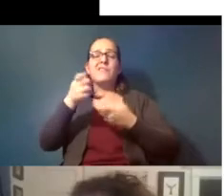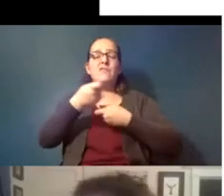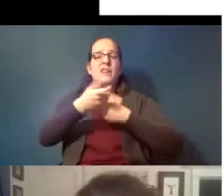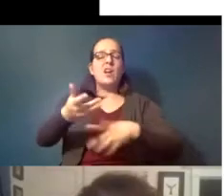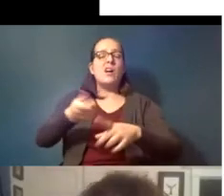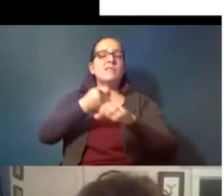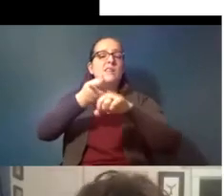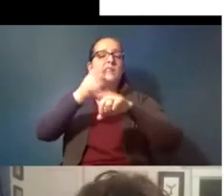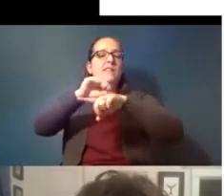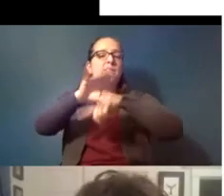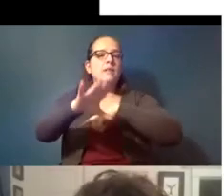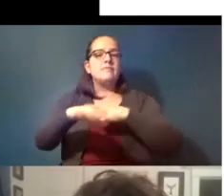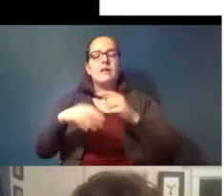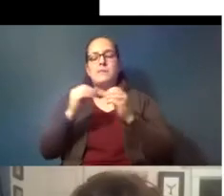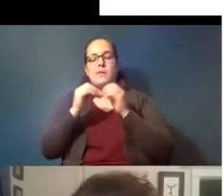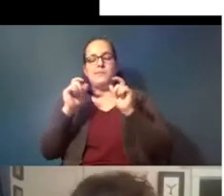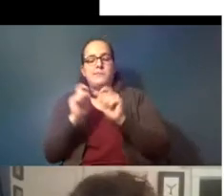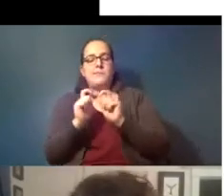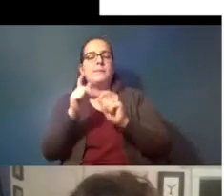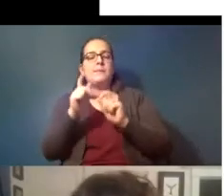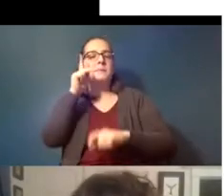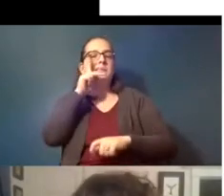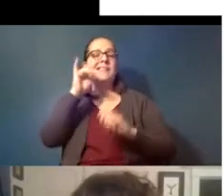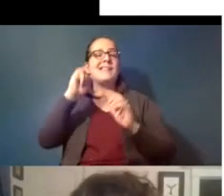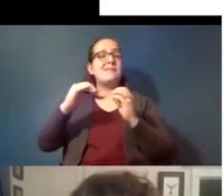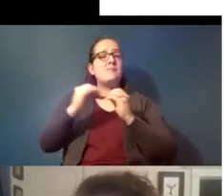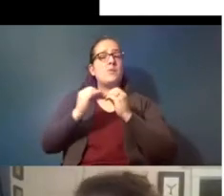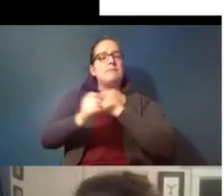smaller plastics can sometimes be more dangerous and we'll talk about why